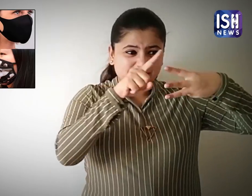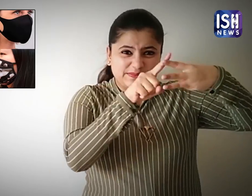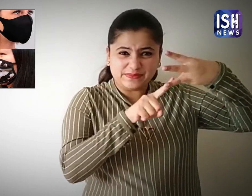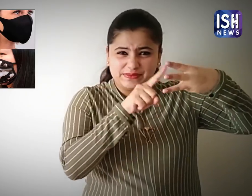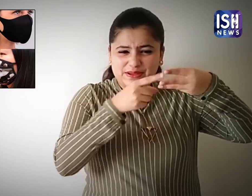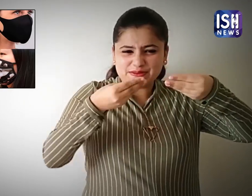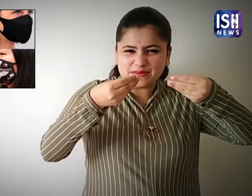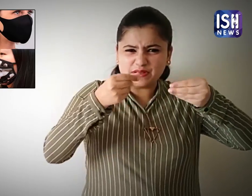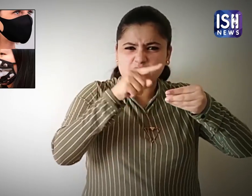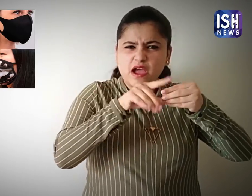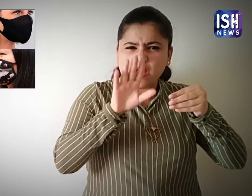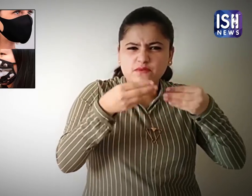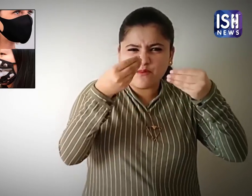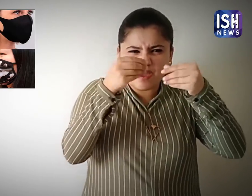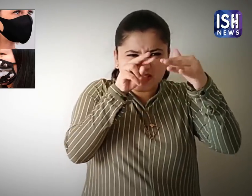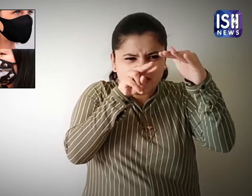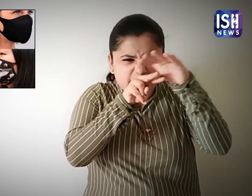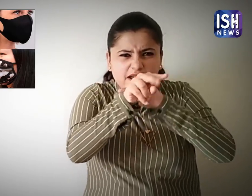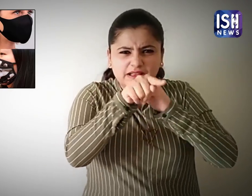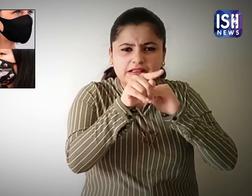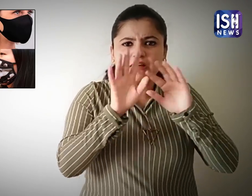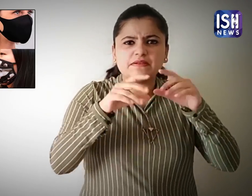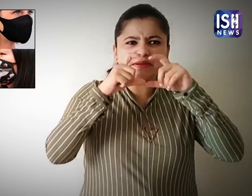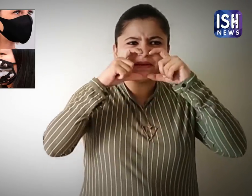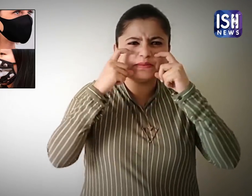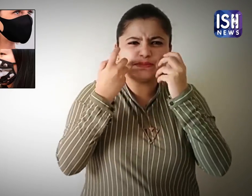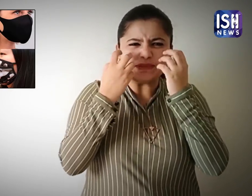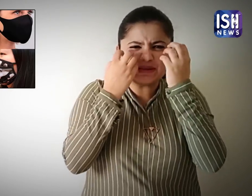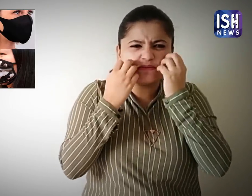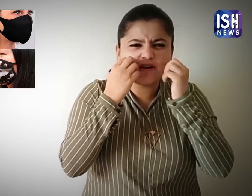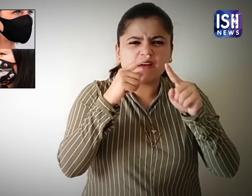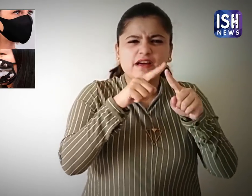These three are synthetic, transparent and cause irritation.